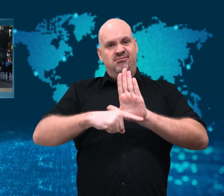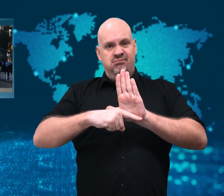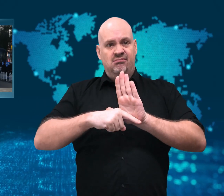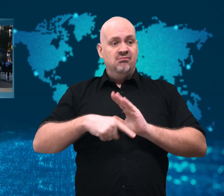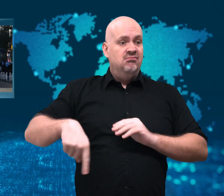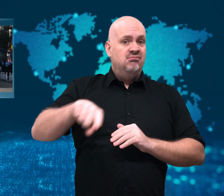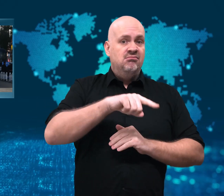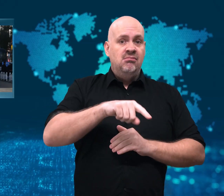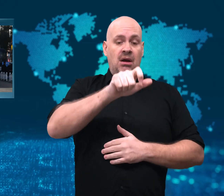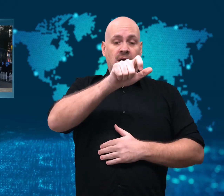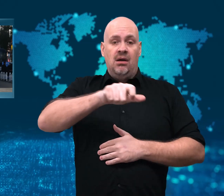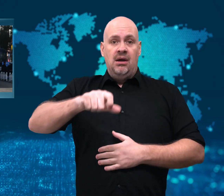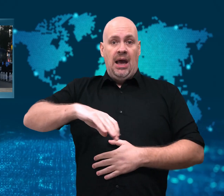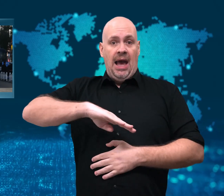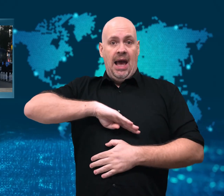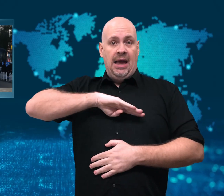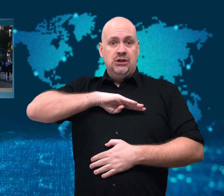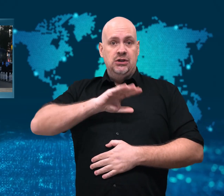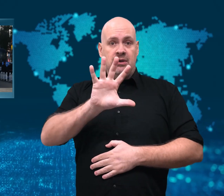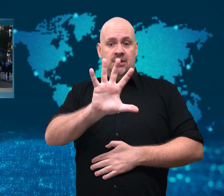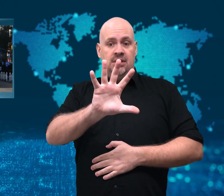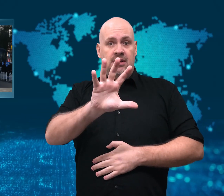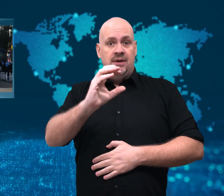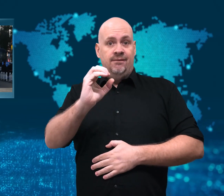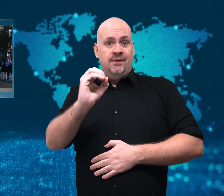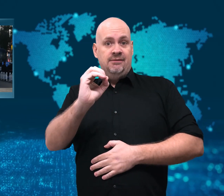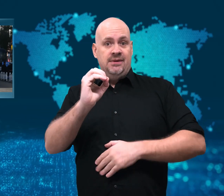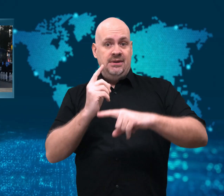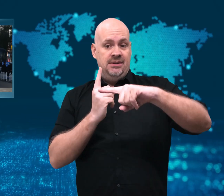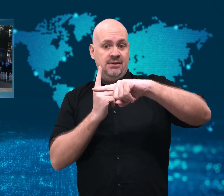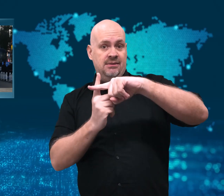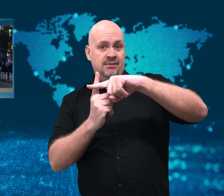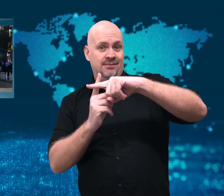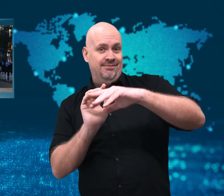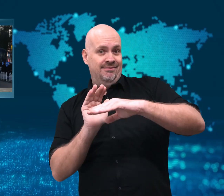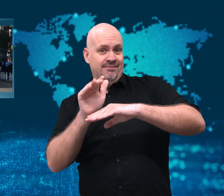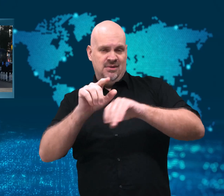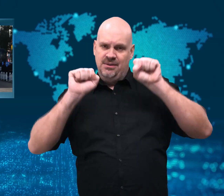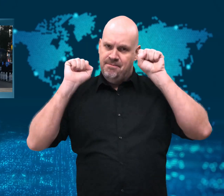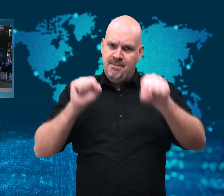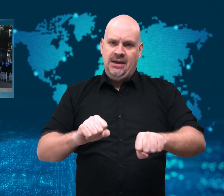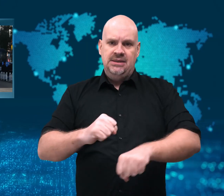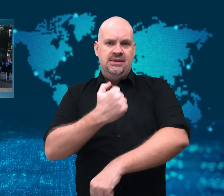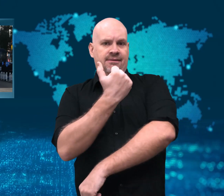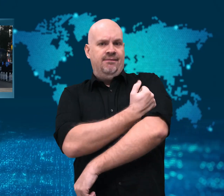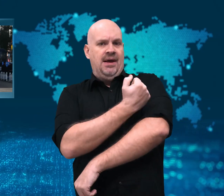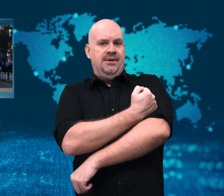Vaccinations continue to be a political issue.